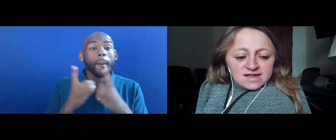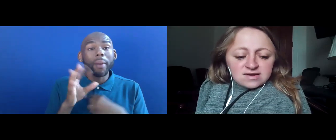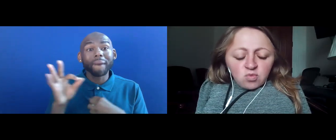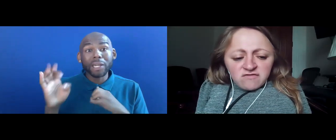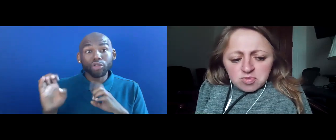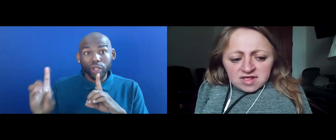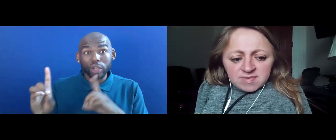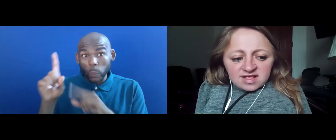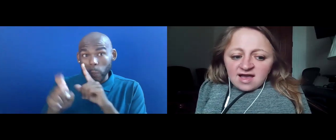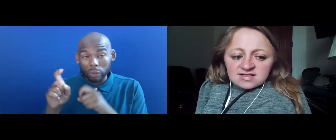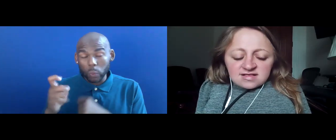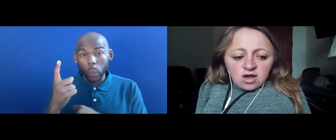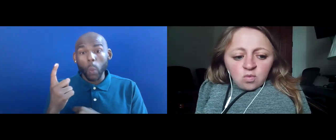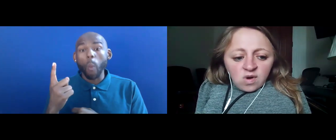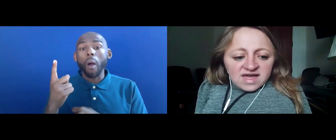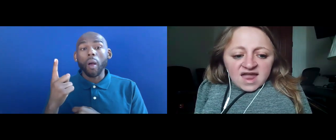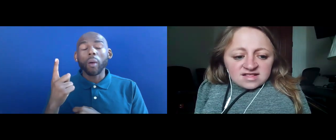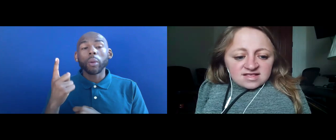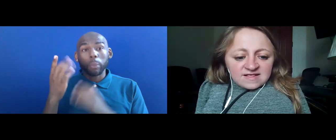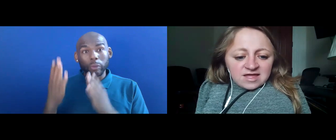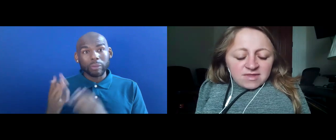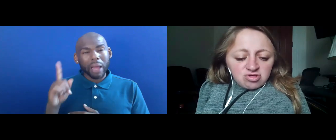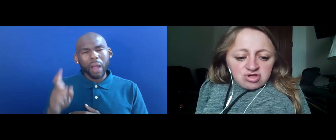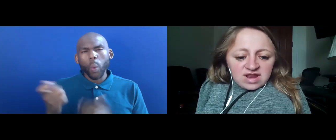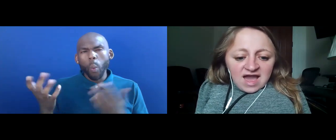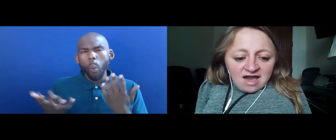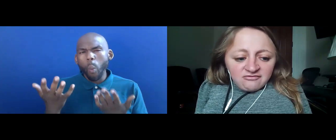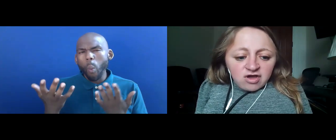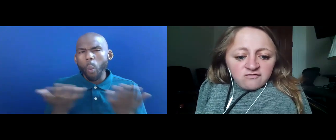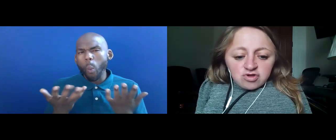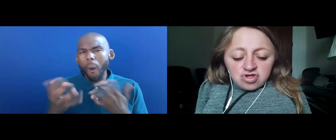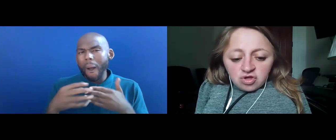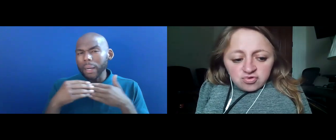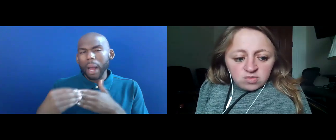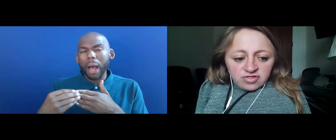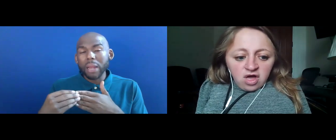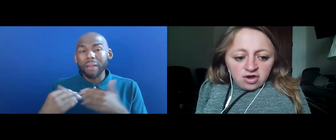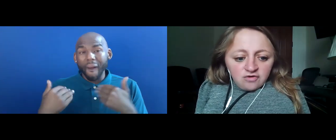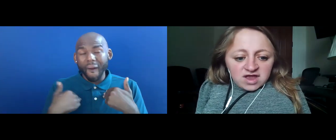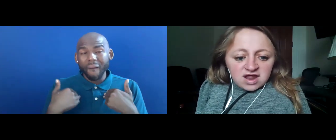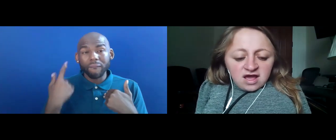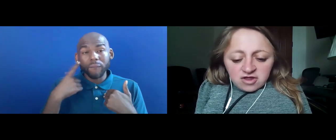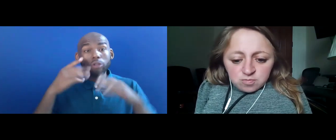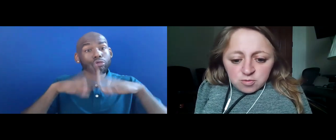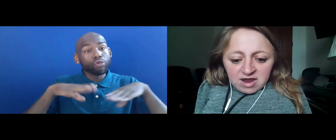ONE OF OUR PARTICIPANTS ASKS, WHAT GUIDANCE DOES THE ADMINISTRATION HAVE FOR CHILDREN WITH LONG COVID THAT ARE